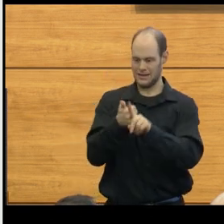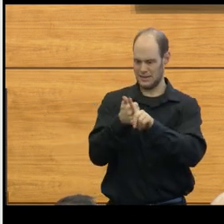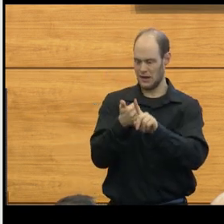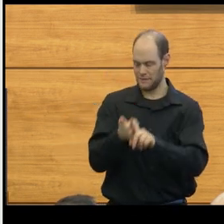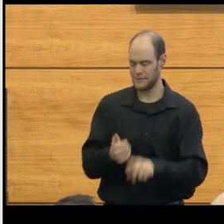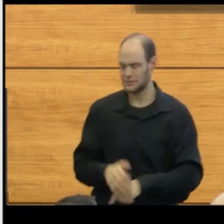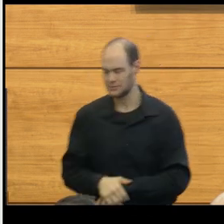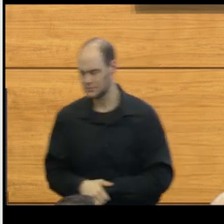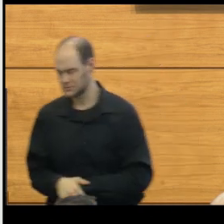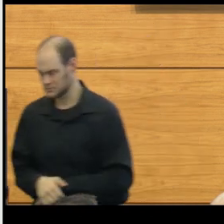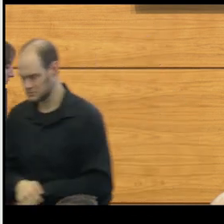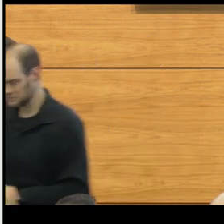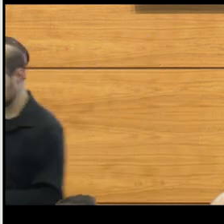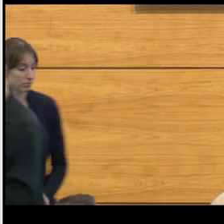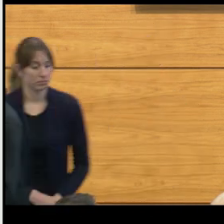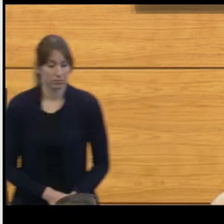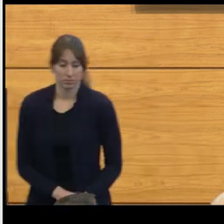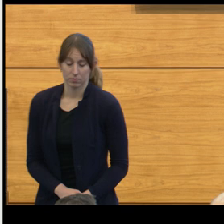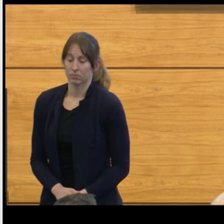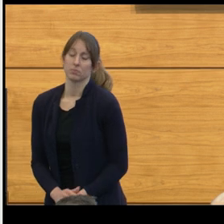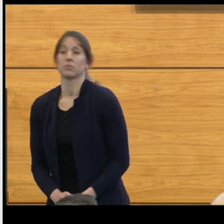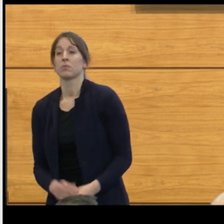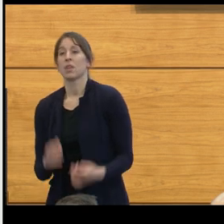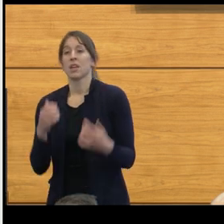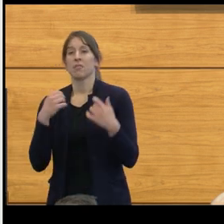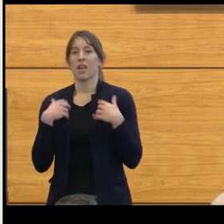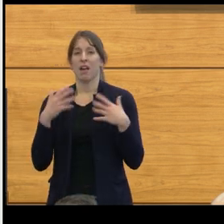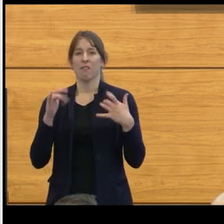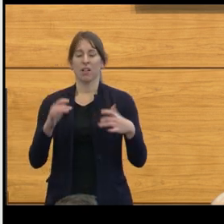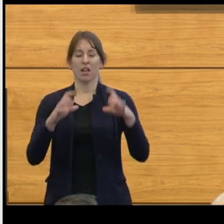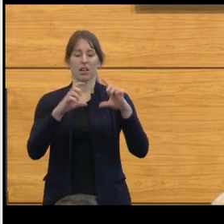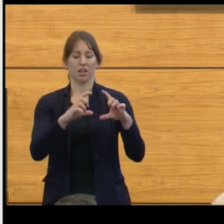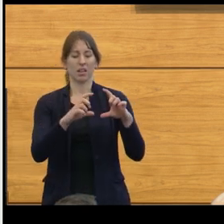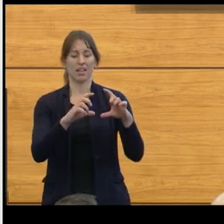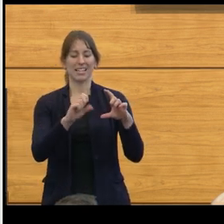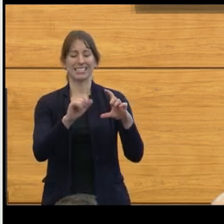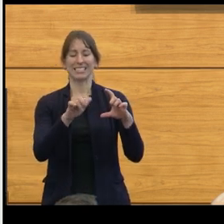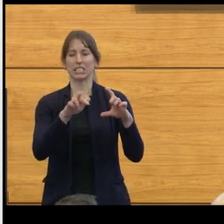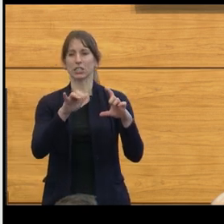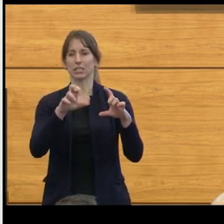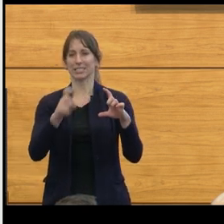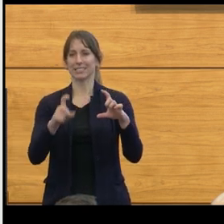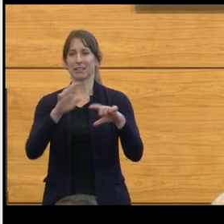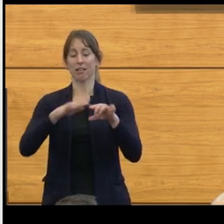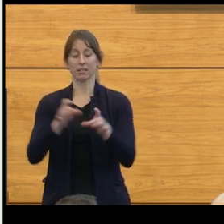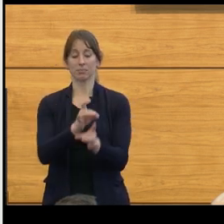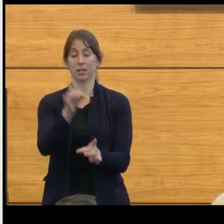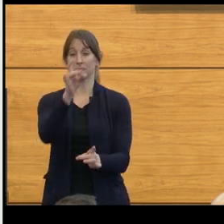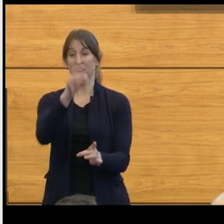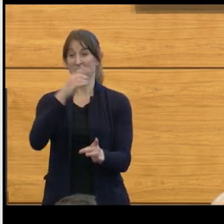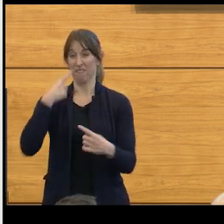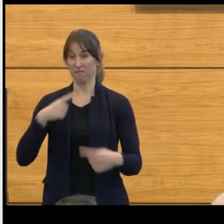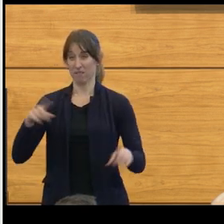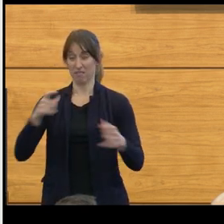it's also whether there's a syrinx cavity within the spinal cord. And then finally, scoliosis.